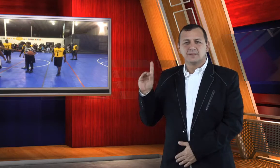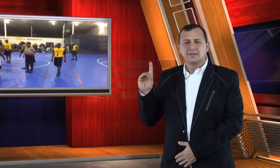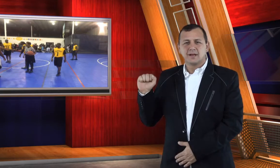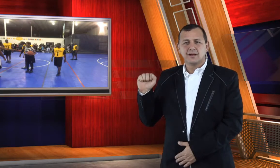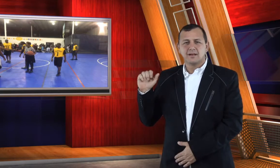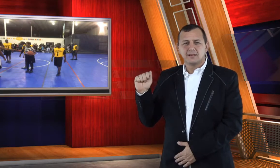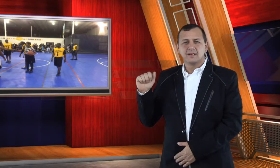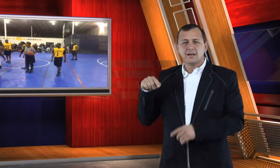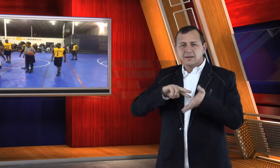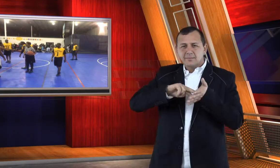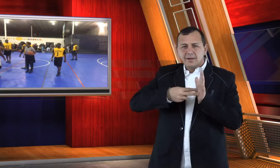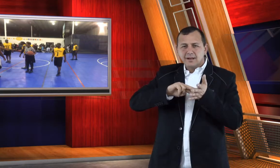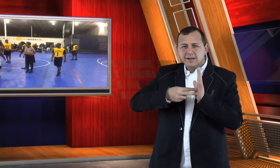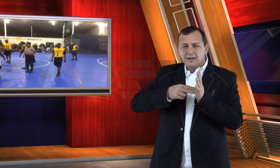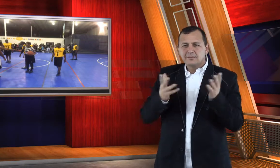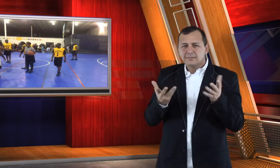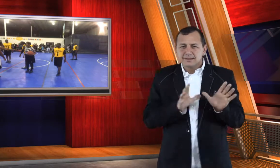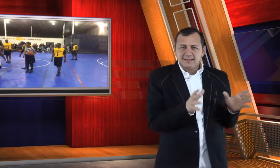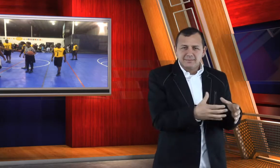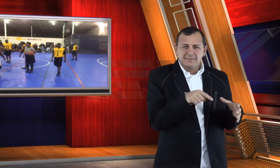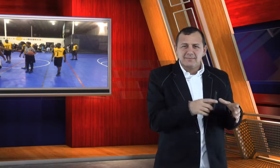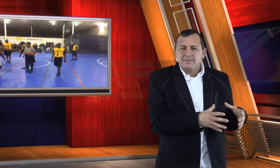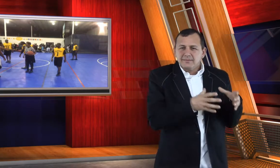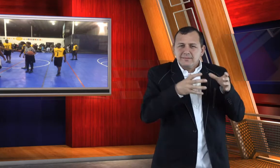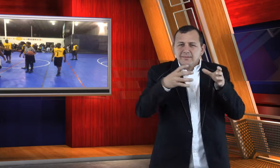The BDSA also plans to send the team